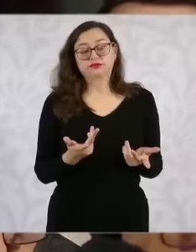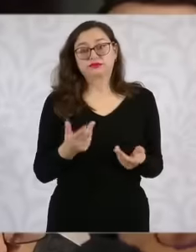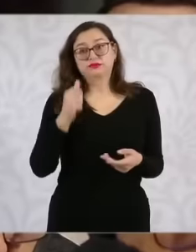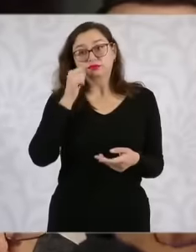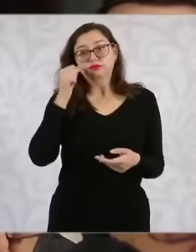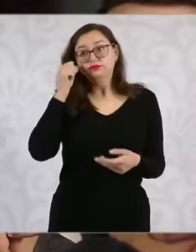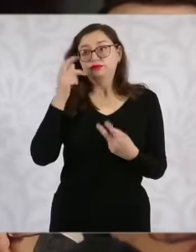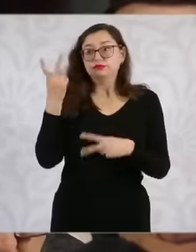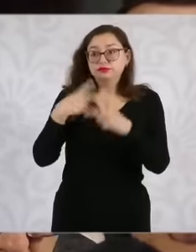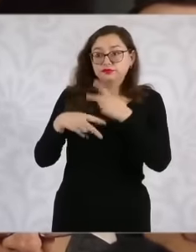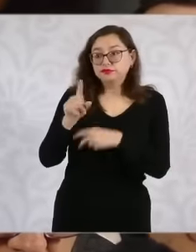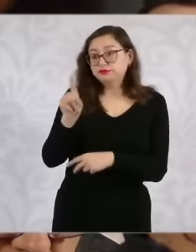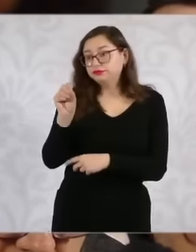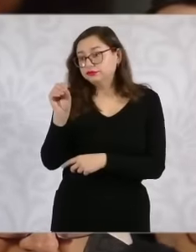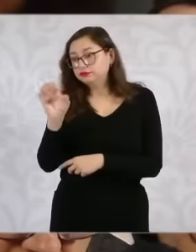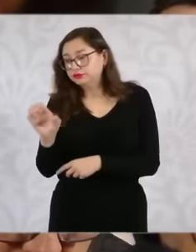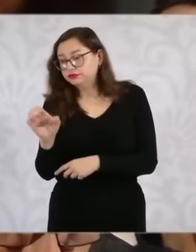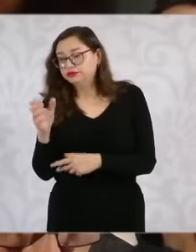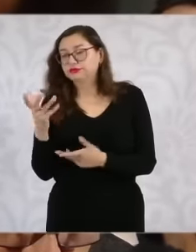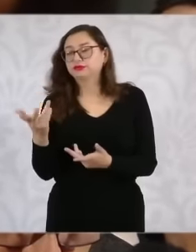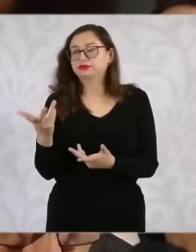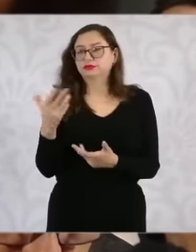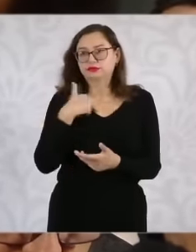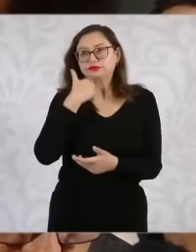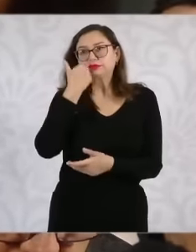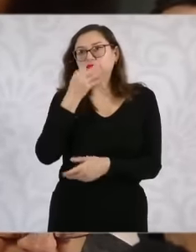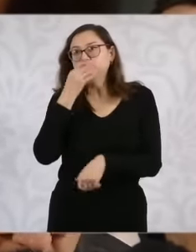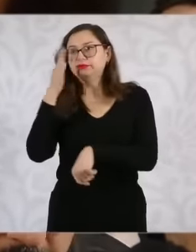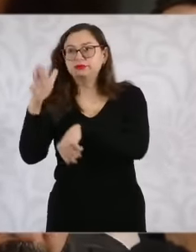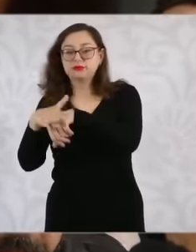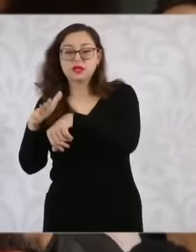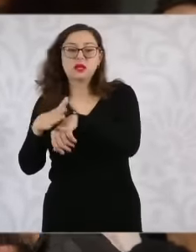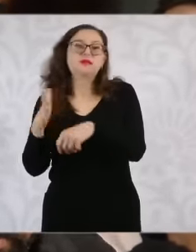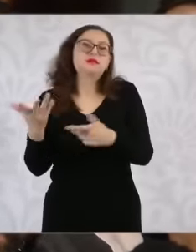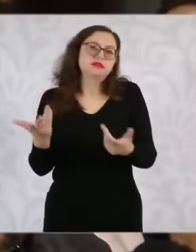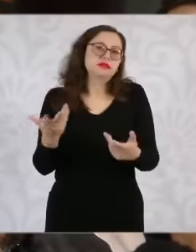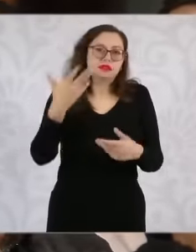it is difficult for him to find out about everything that could happen in all the hospitals. I don't